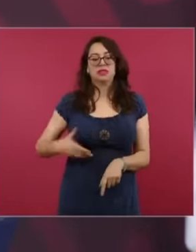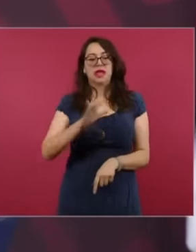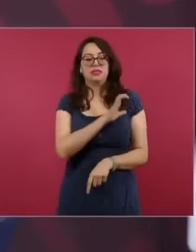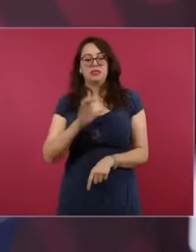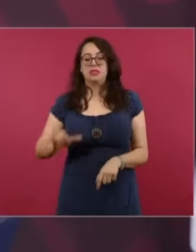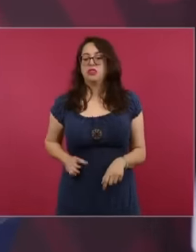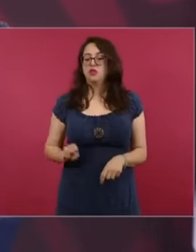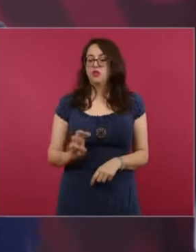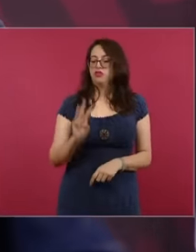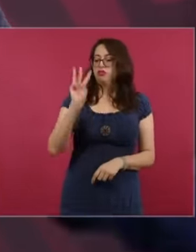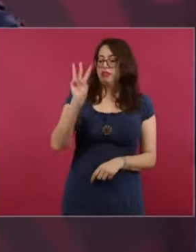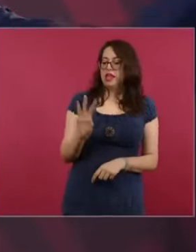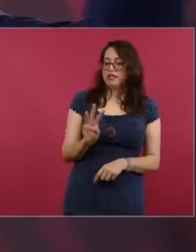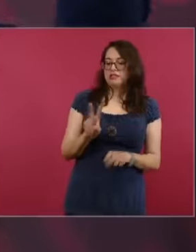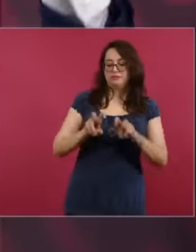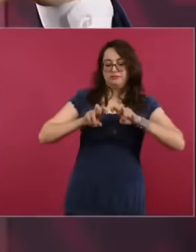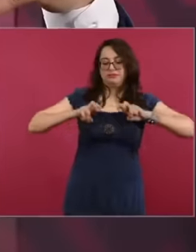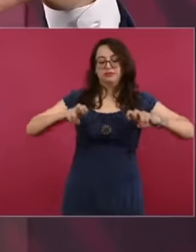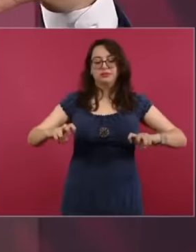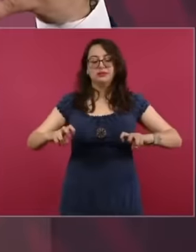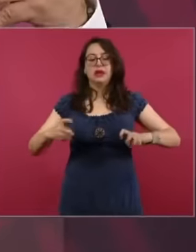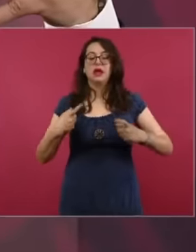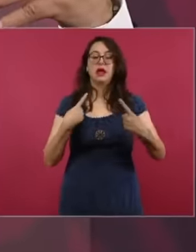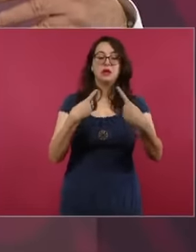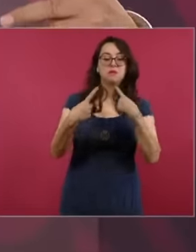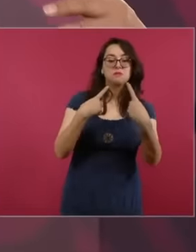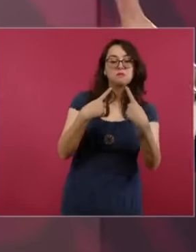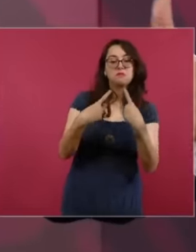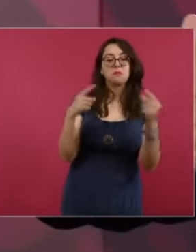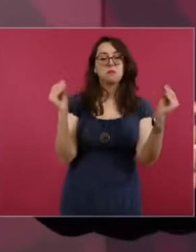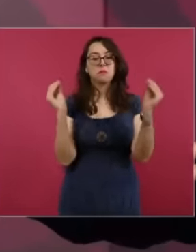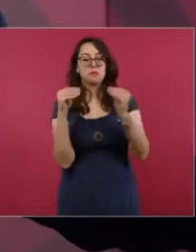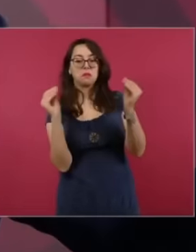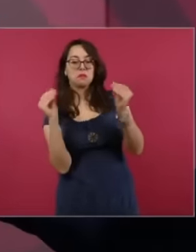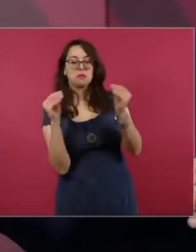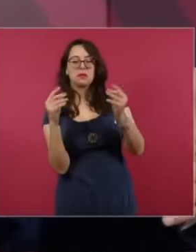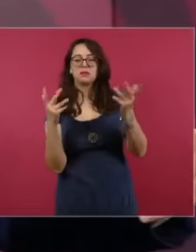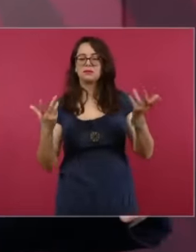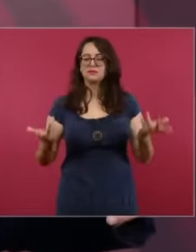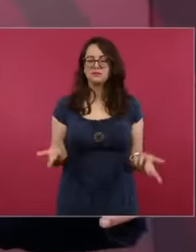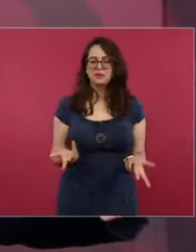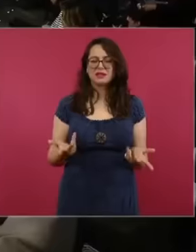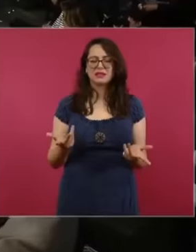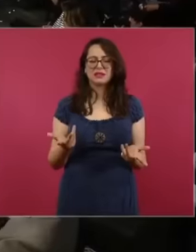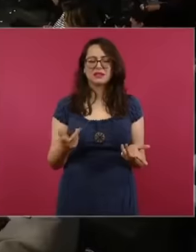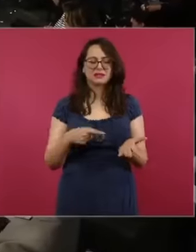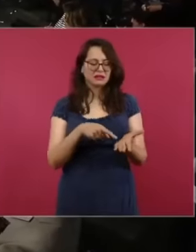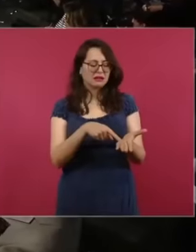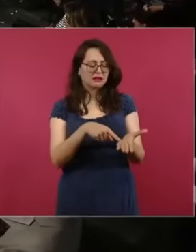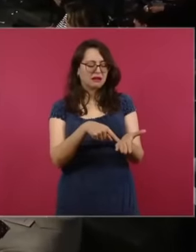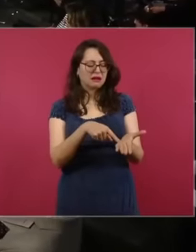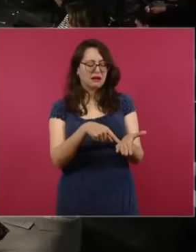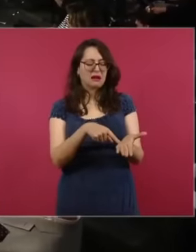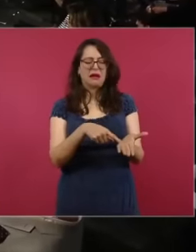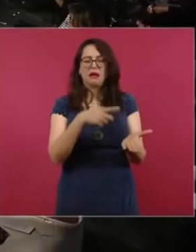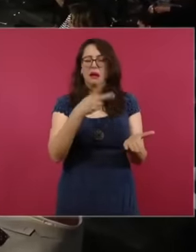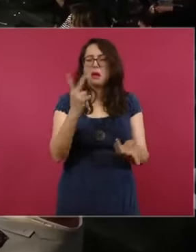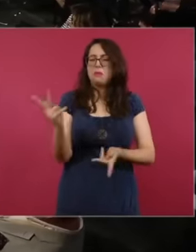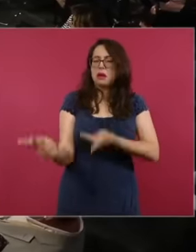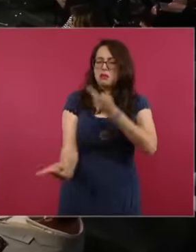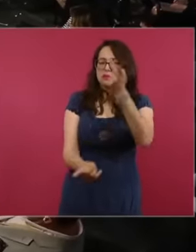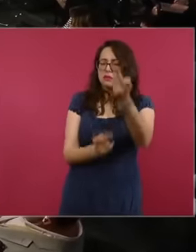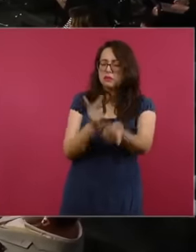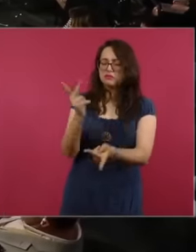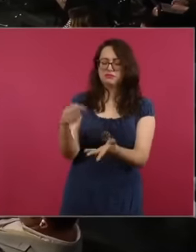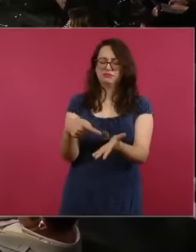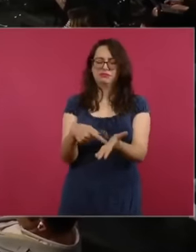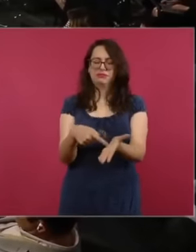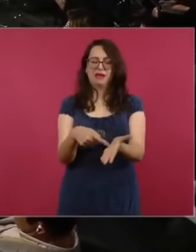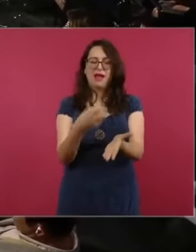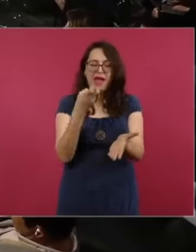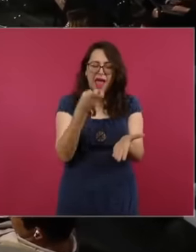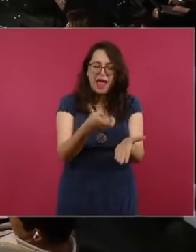with a supposed consultation to all citizens, leaving the